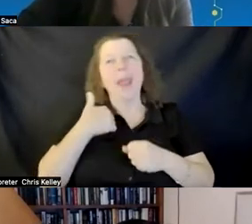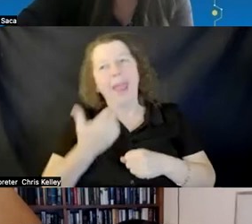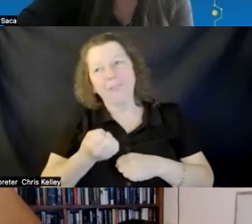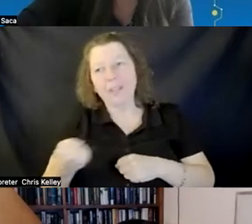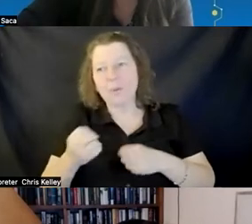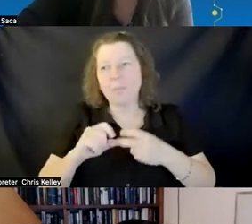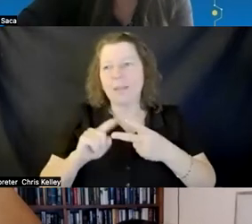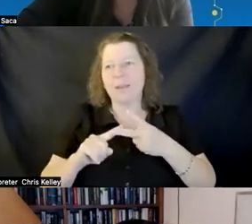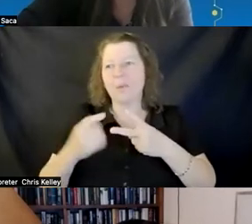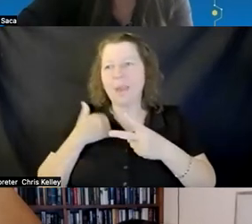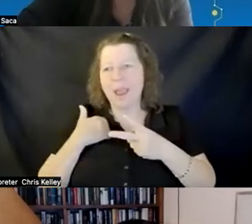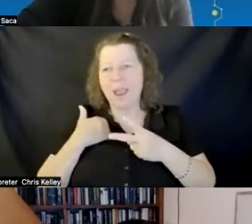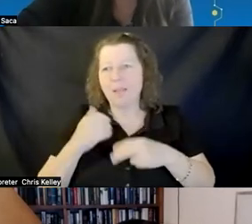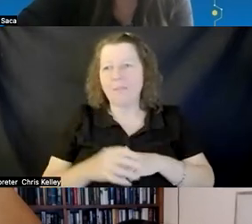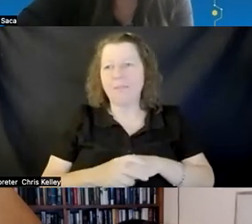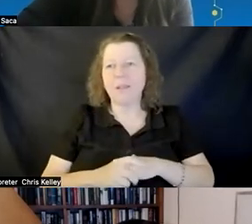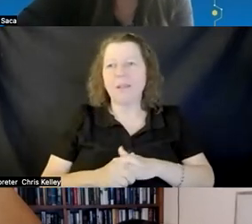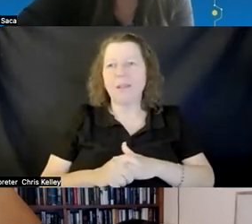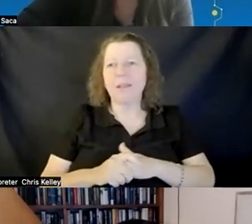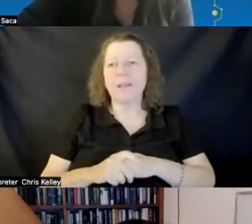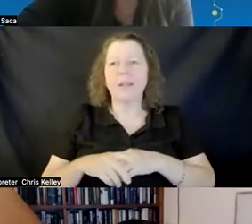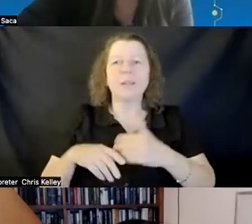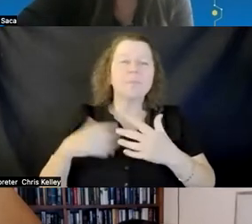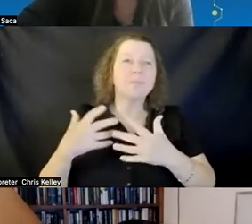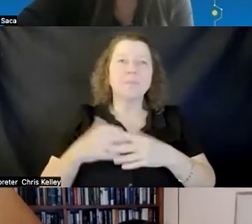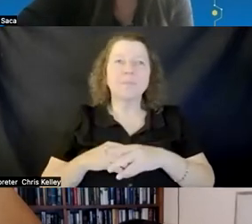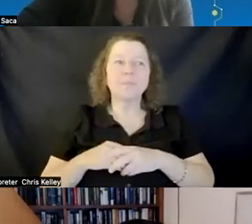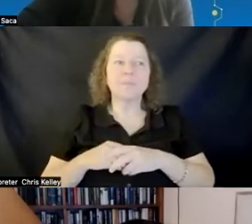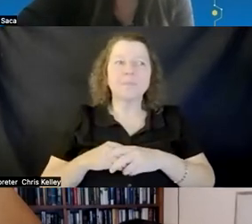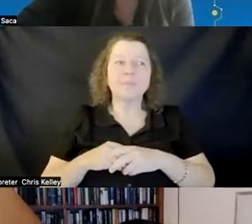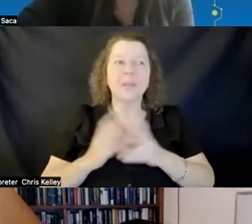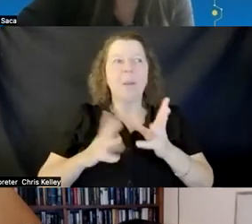experience a little bit more feasible for folks but now we're trying to think through how do we